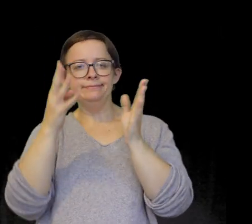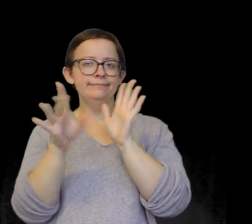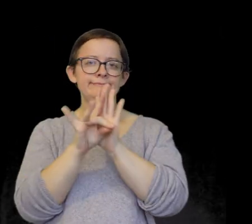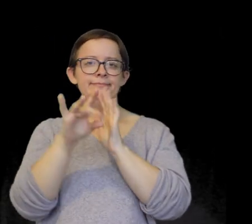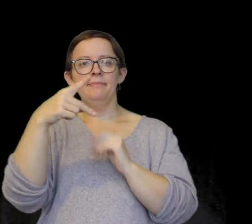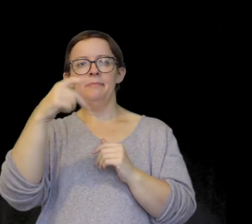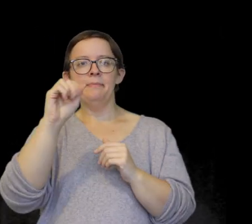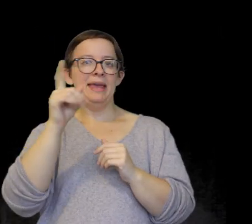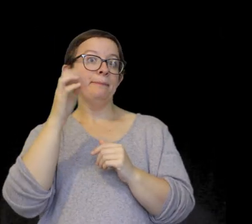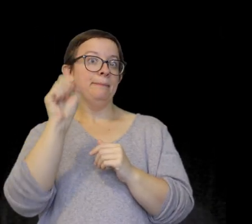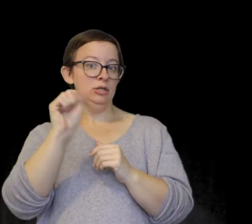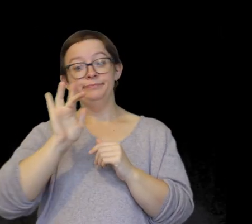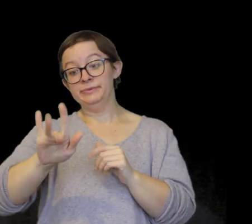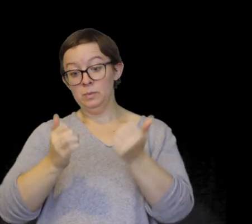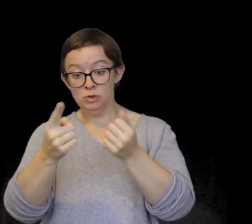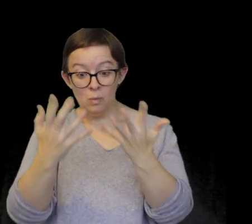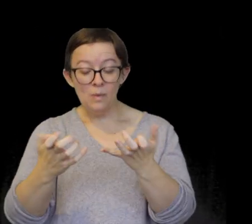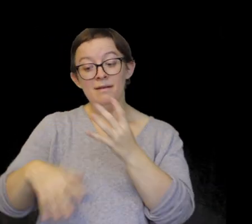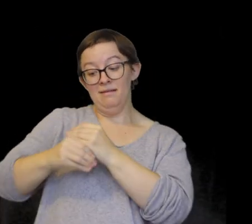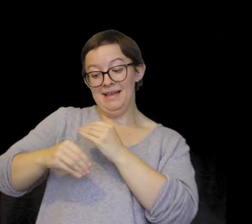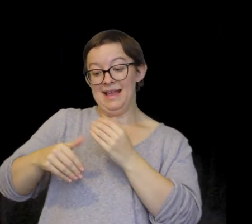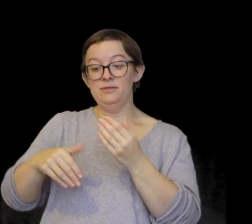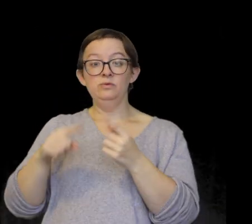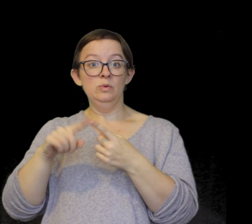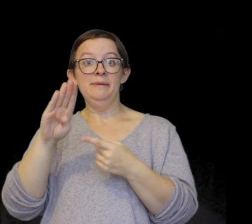and then you know click on which one you want. Click "Add To Babylist".